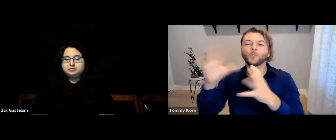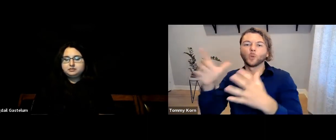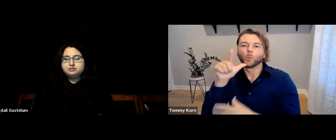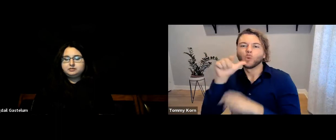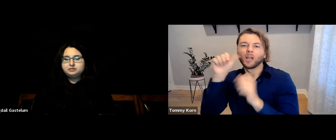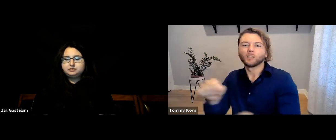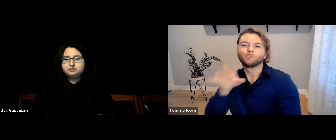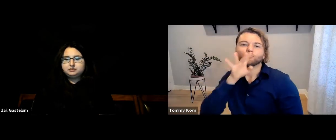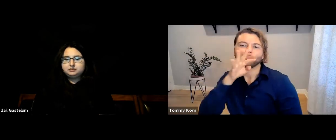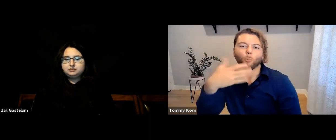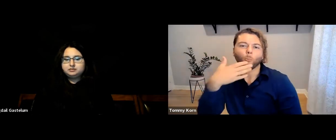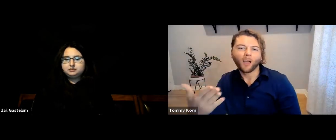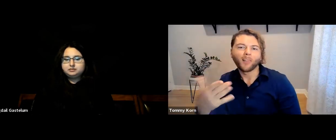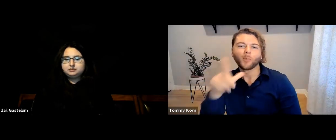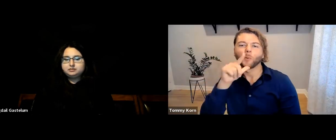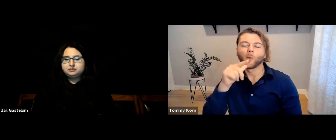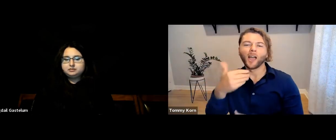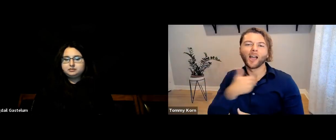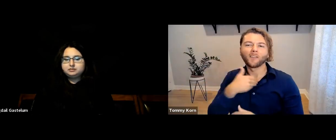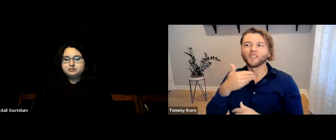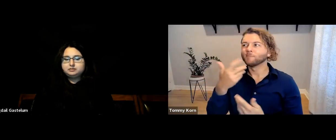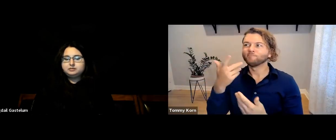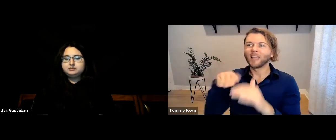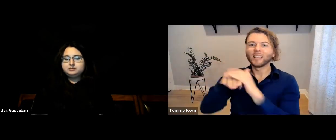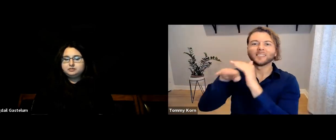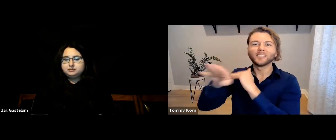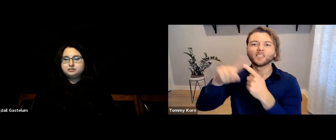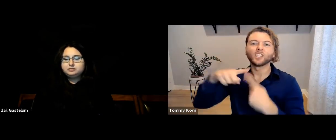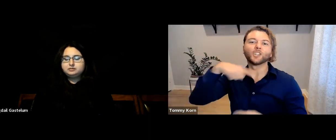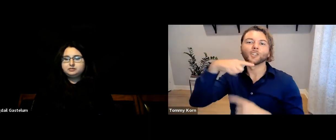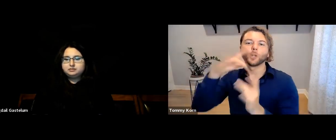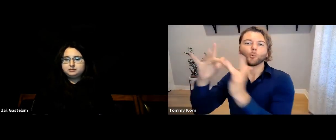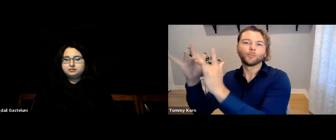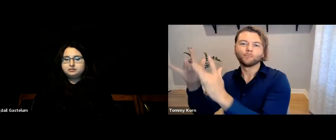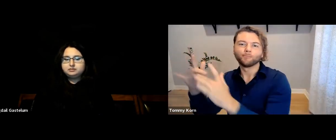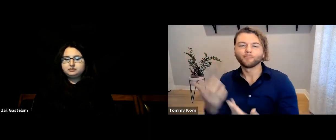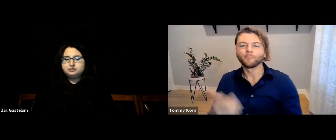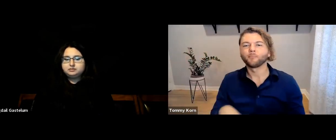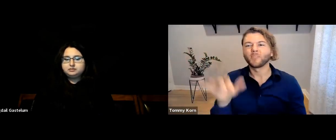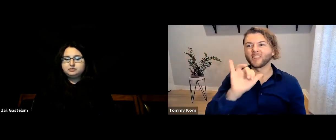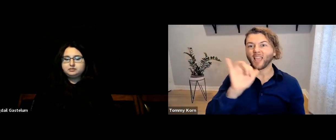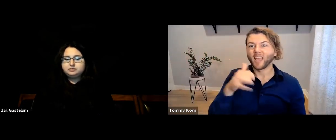and those who could speak well and had access to hearing connections.